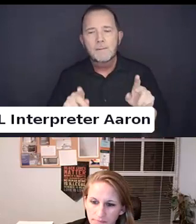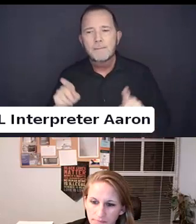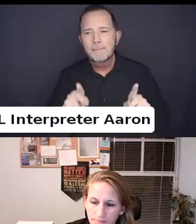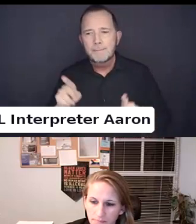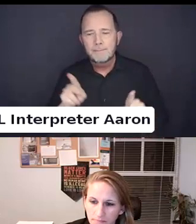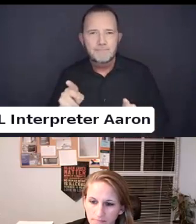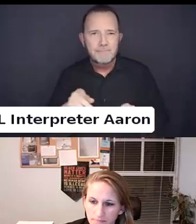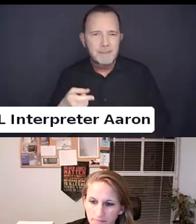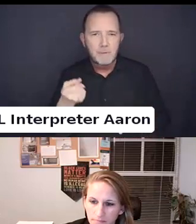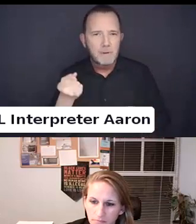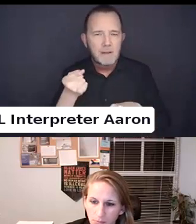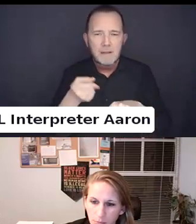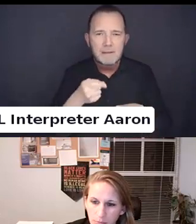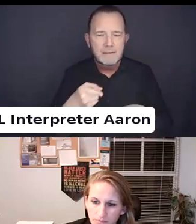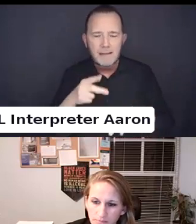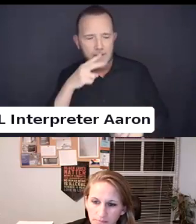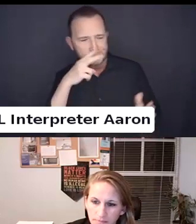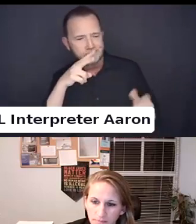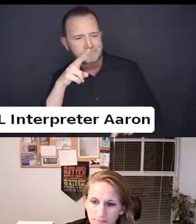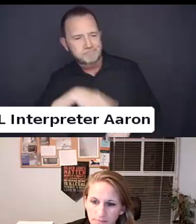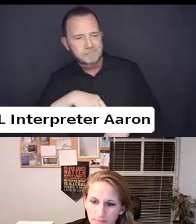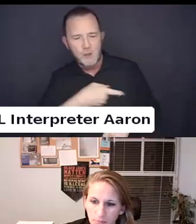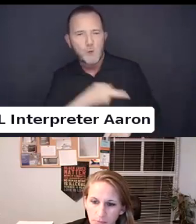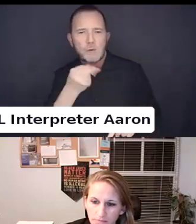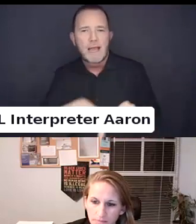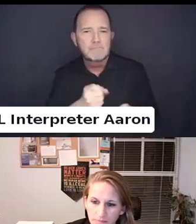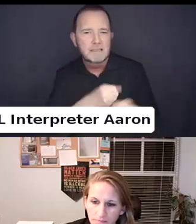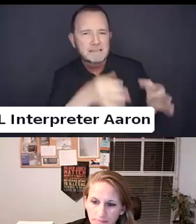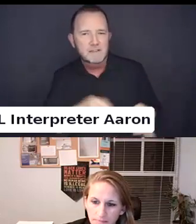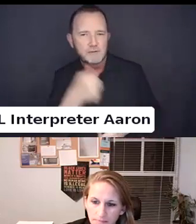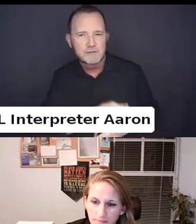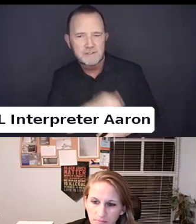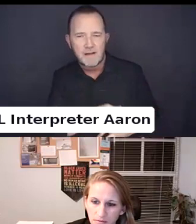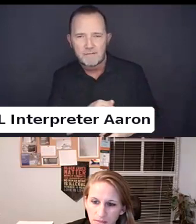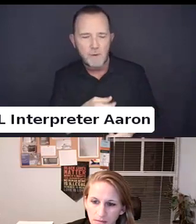of their disability and their age when you look at that. Layered combination. You just get it.